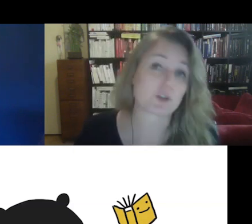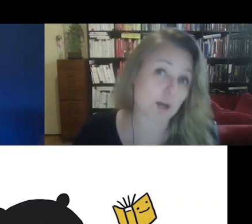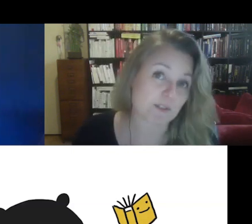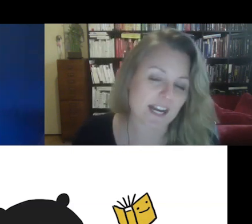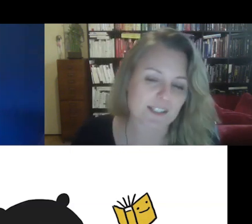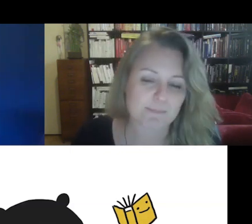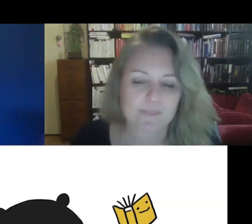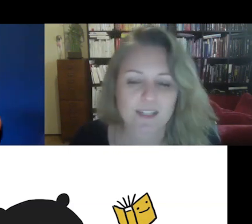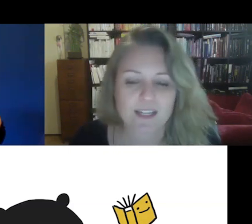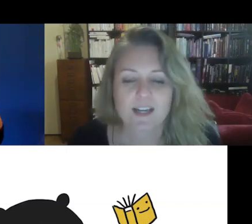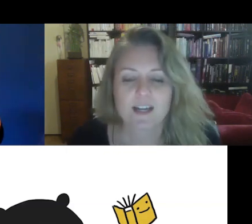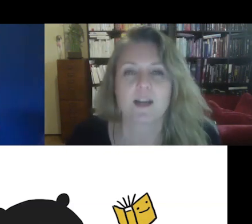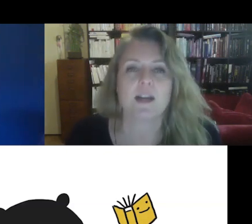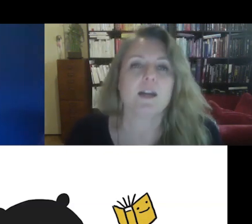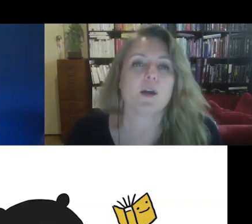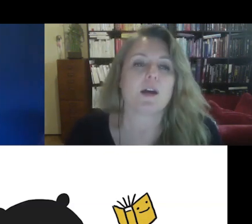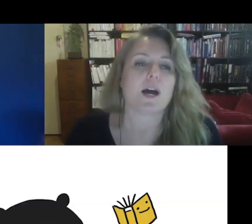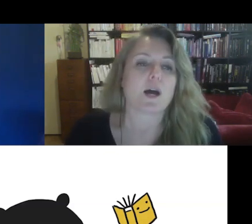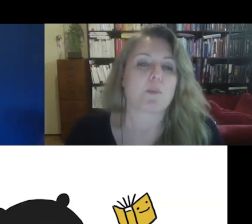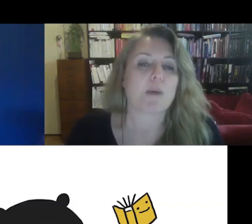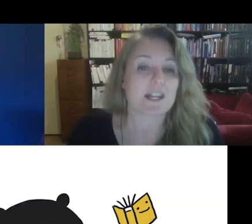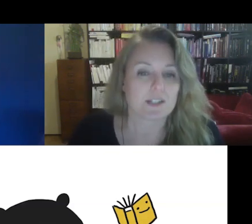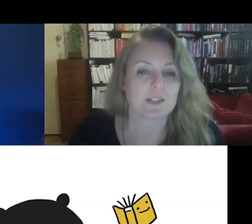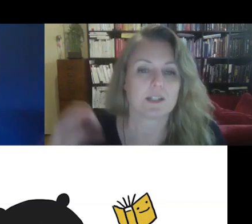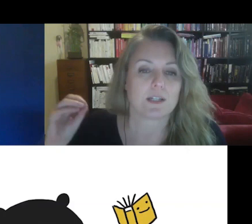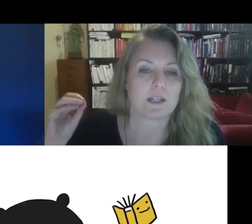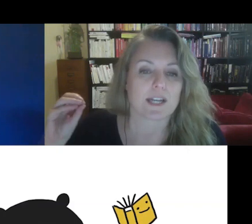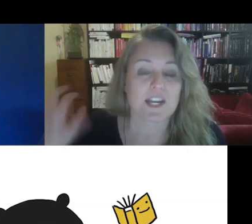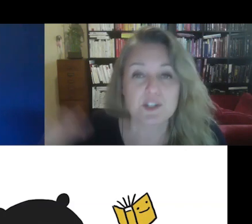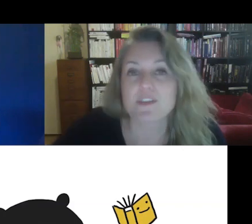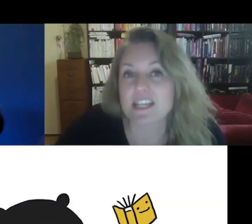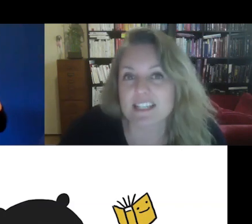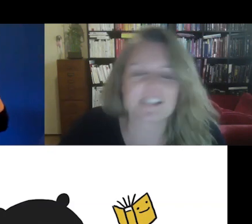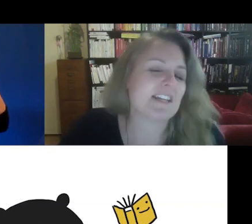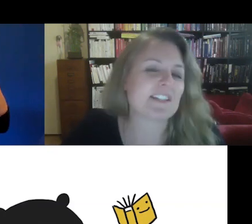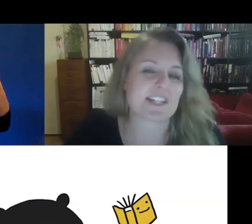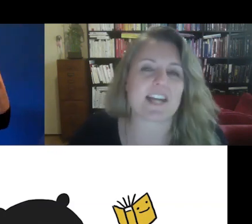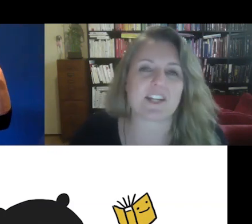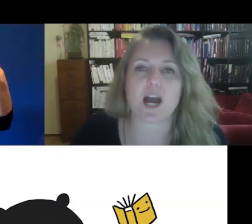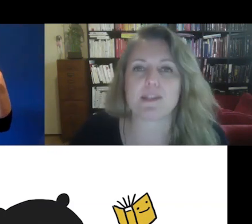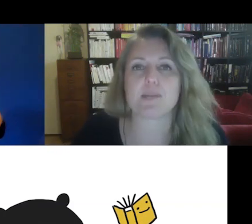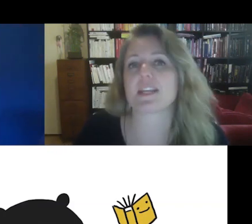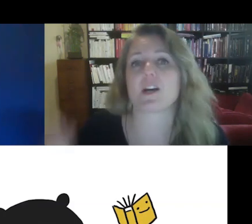But each of these needs dedicated time in themselves.